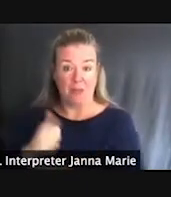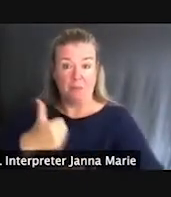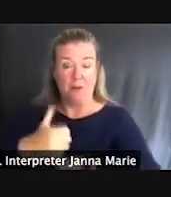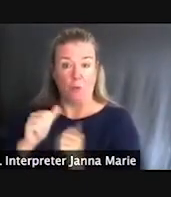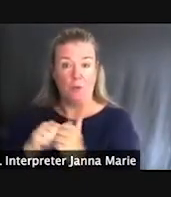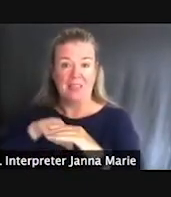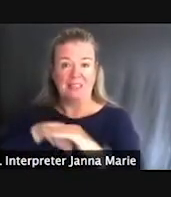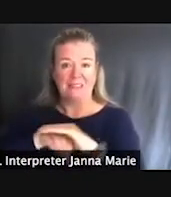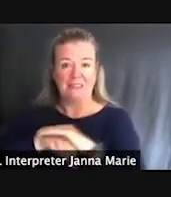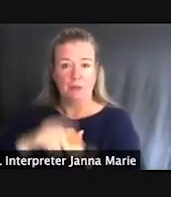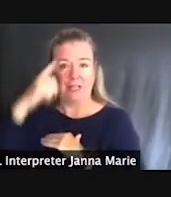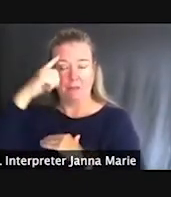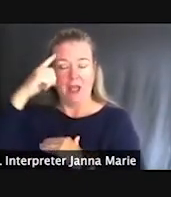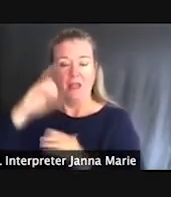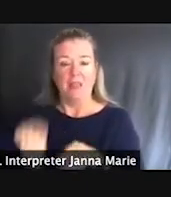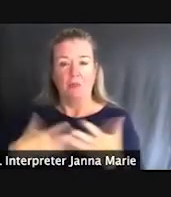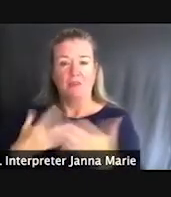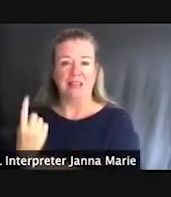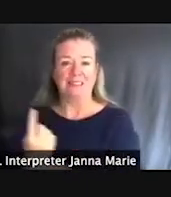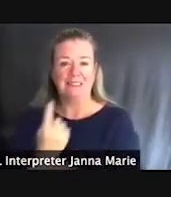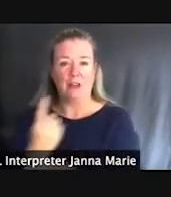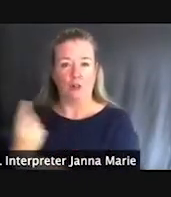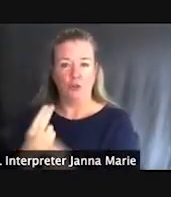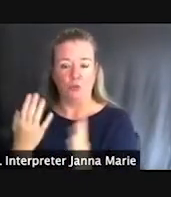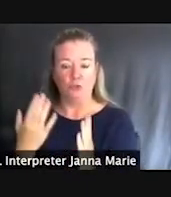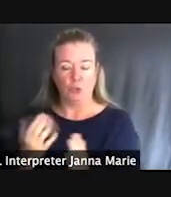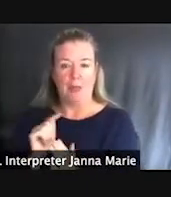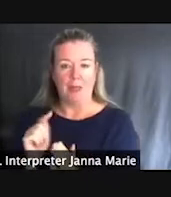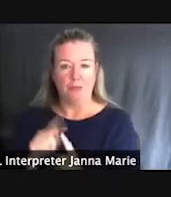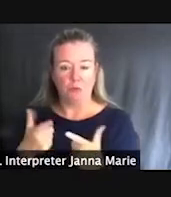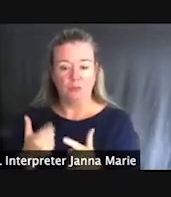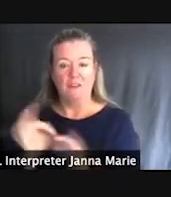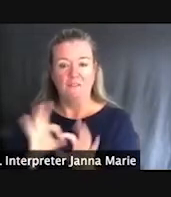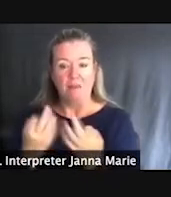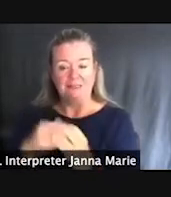It provides a single-user bathroom to allow for families to go in with their kids, to